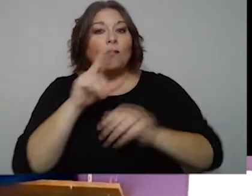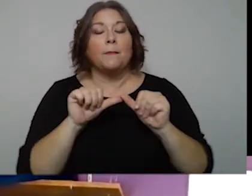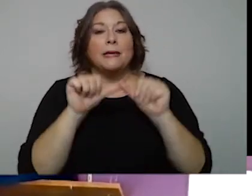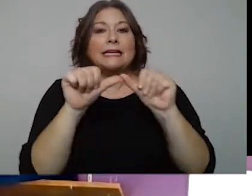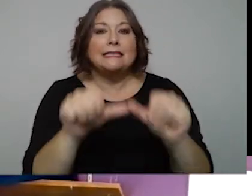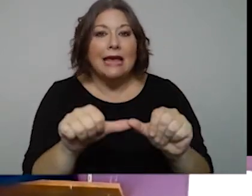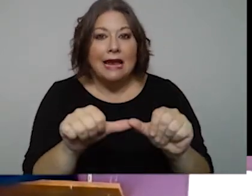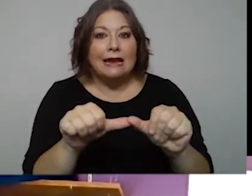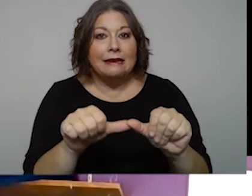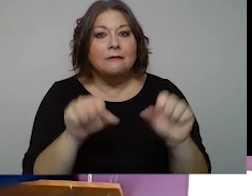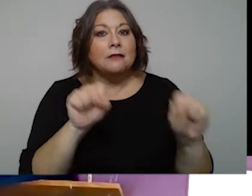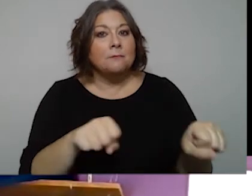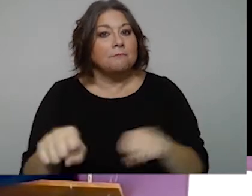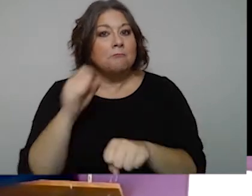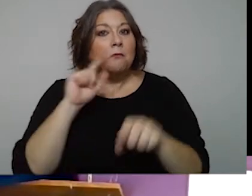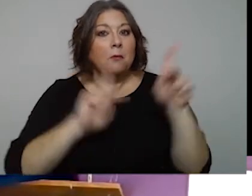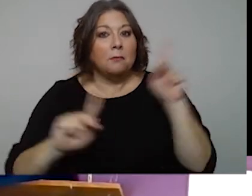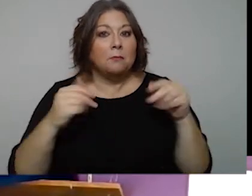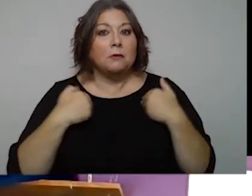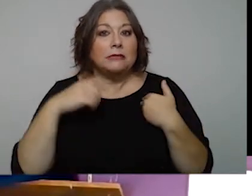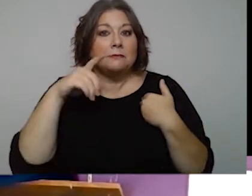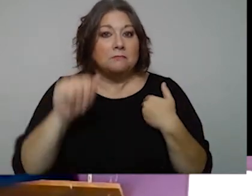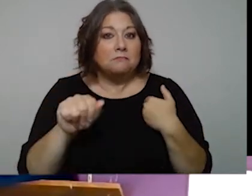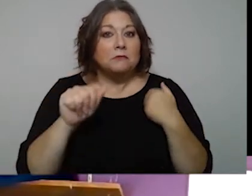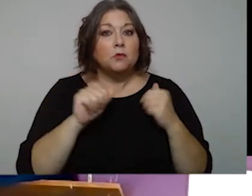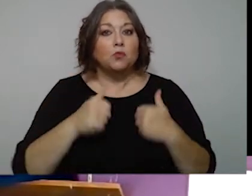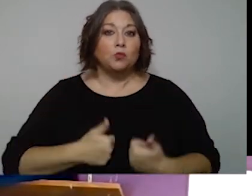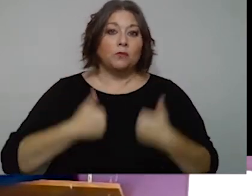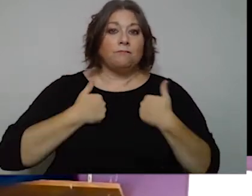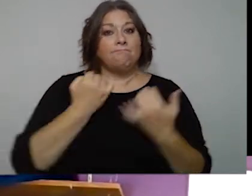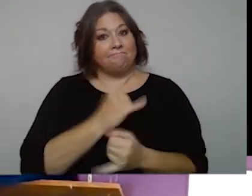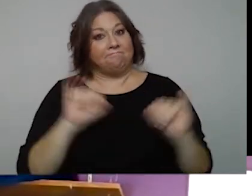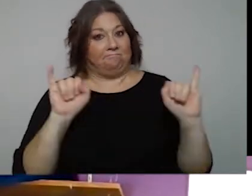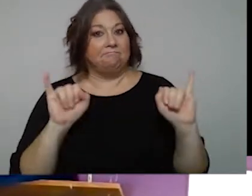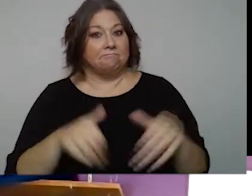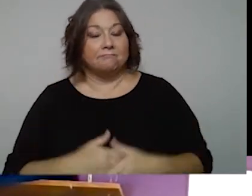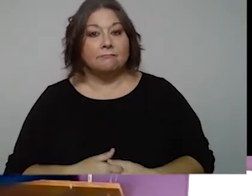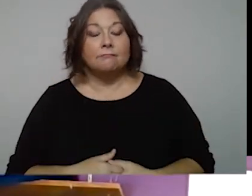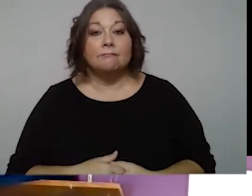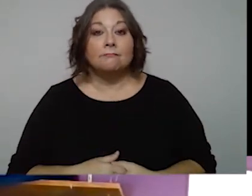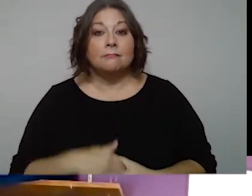or maintain the capacity of people with disabilities to function independently.